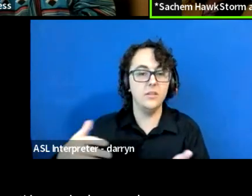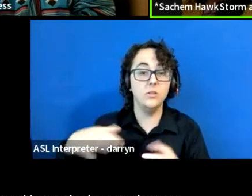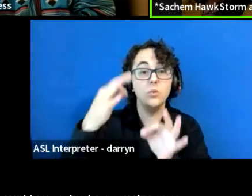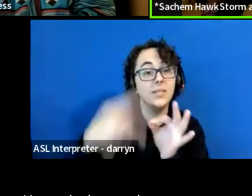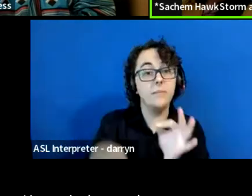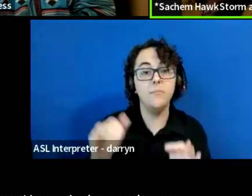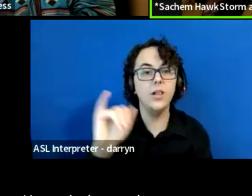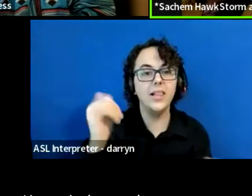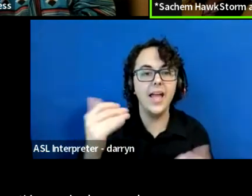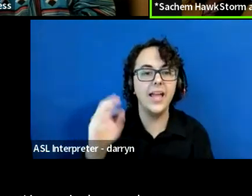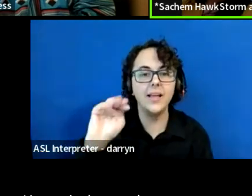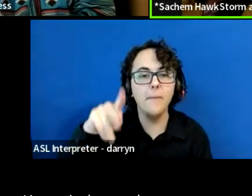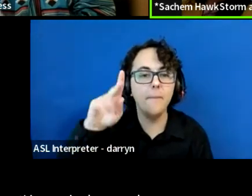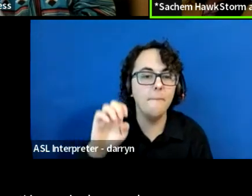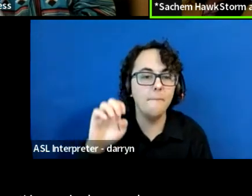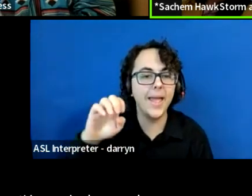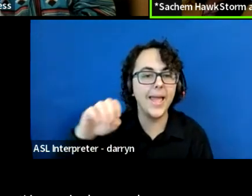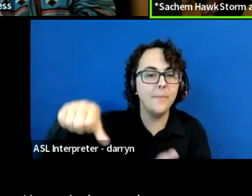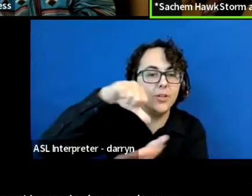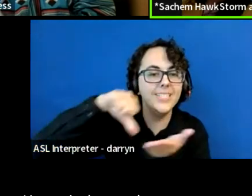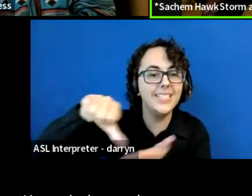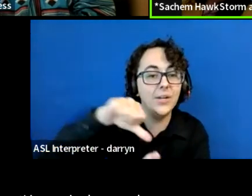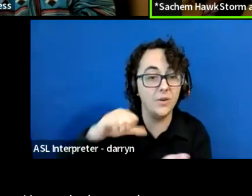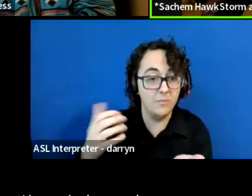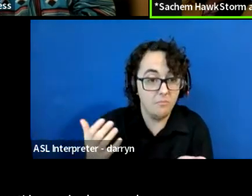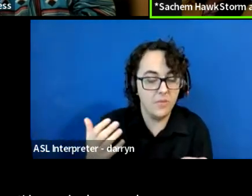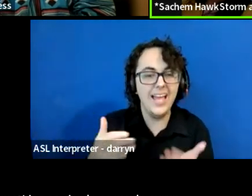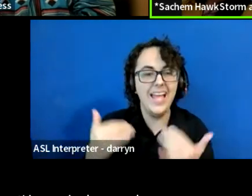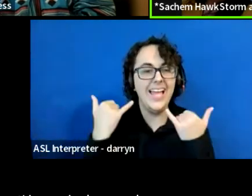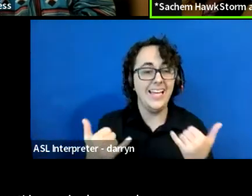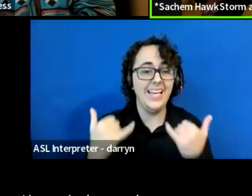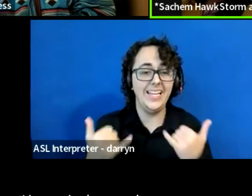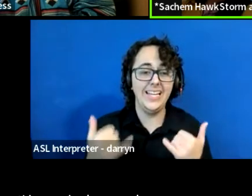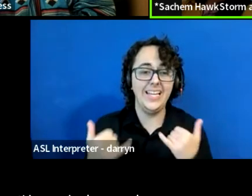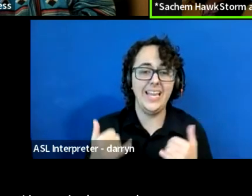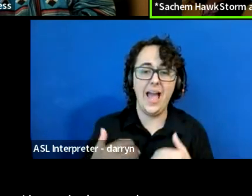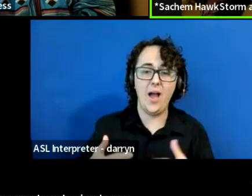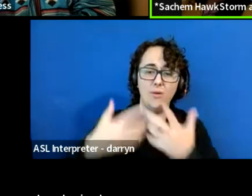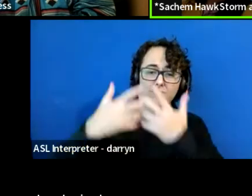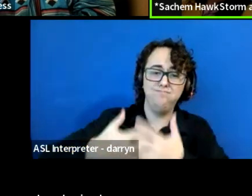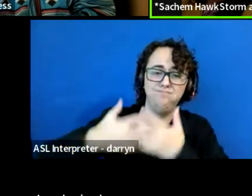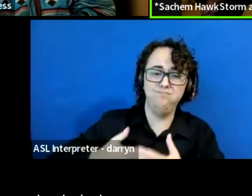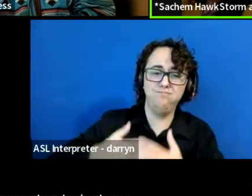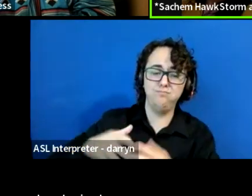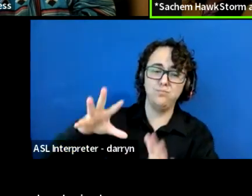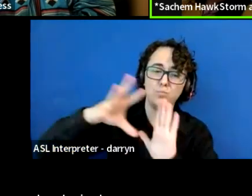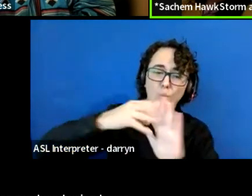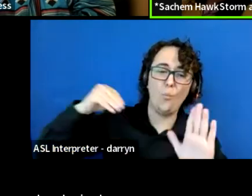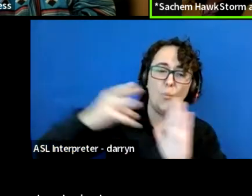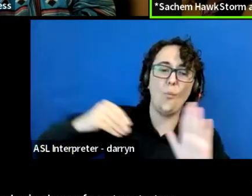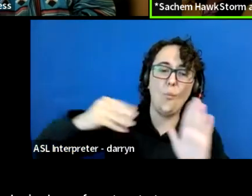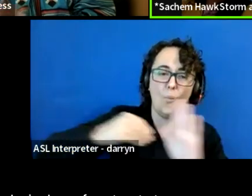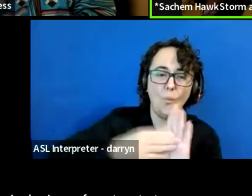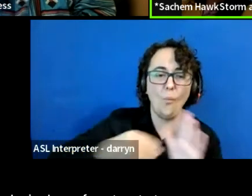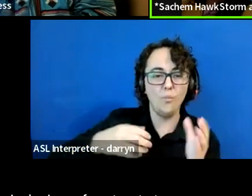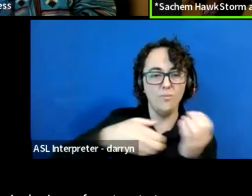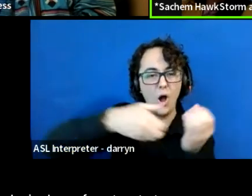Now it's mass produced using hoses from tree to tree. But when we go back to our original teachings